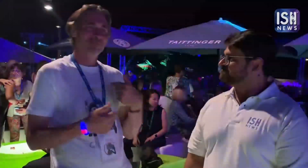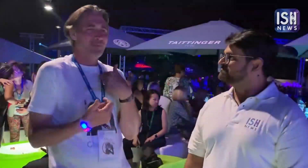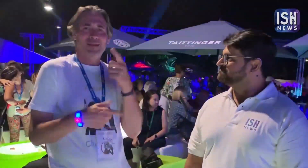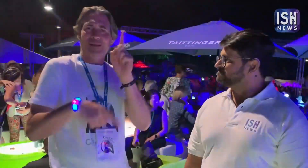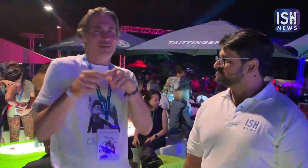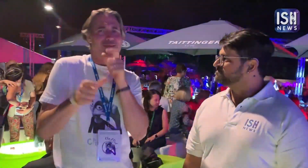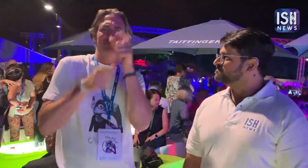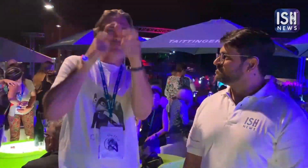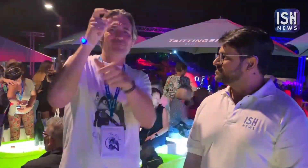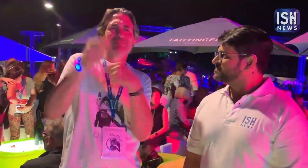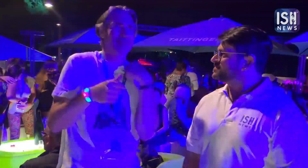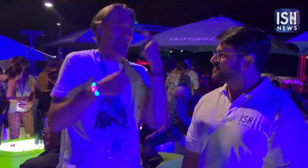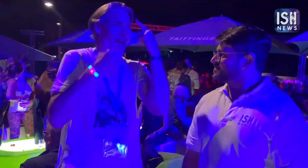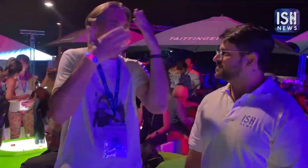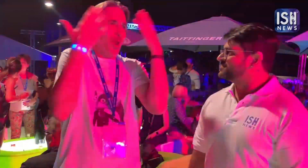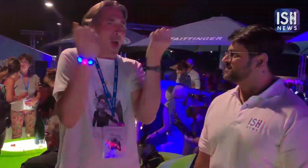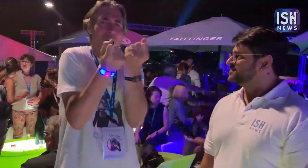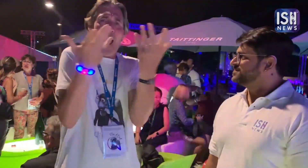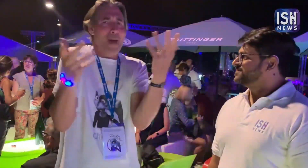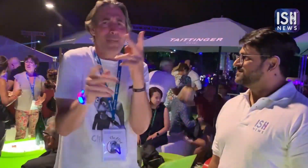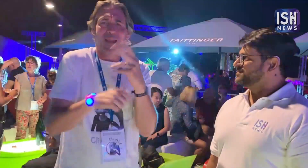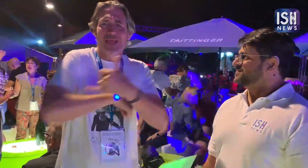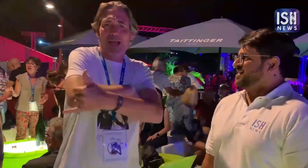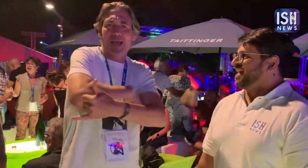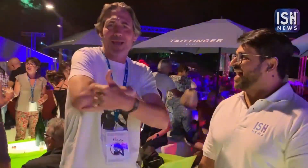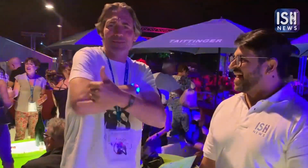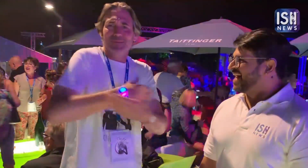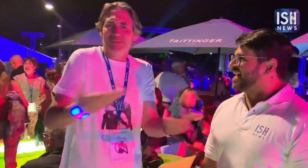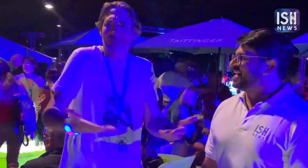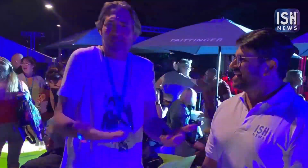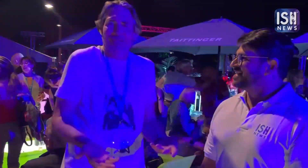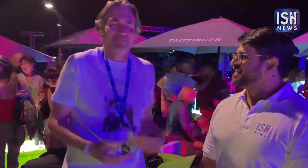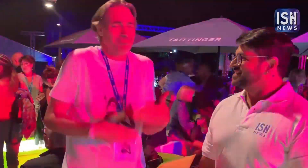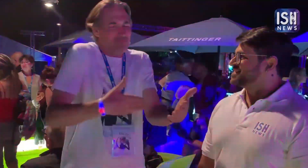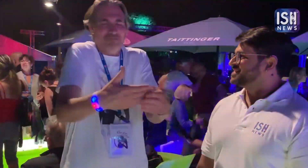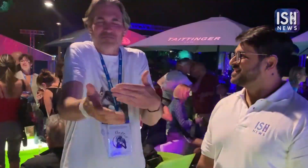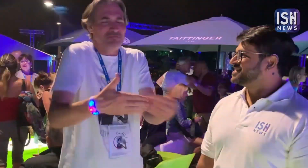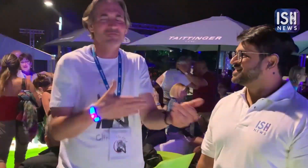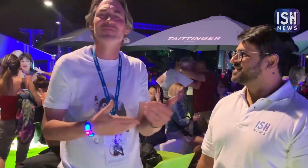I don't even know the names of all the countries. It doesn't matter